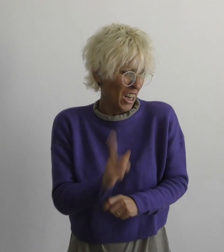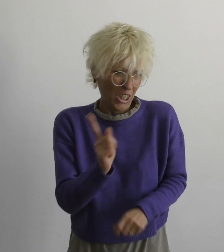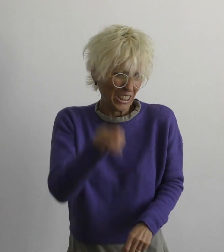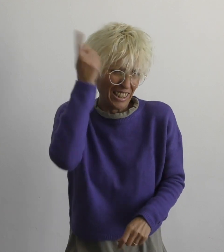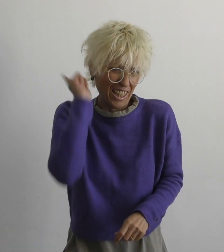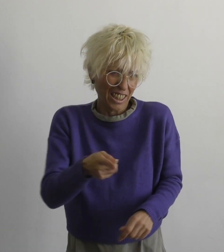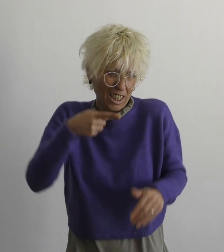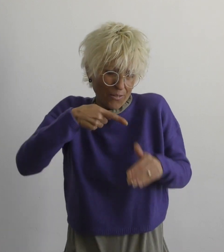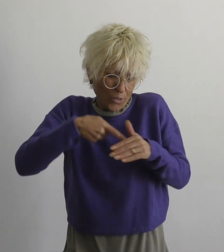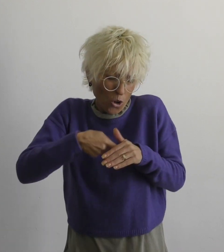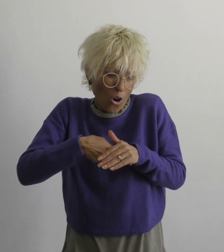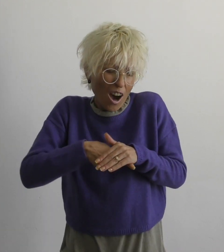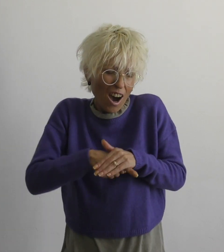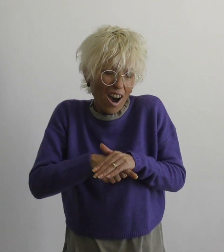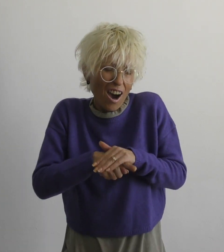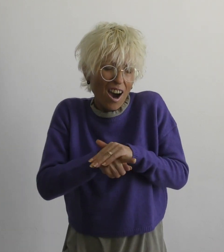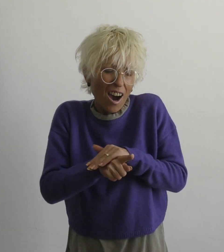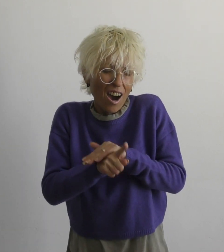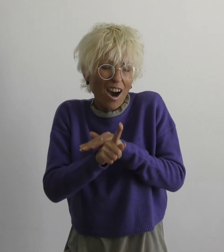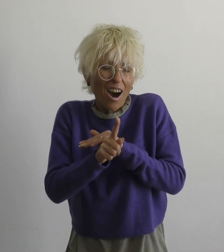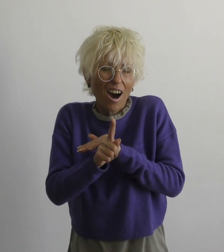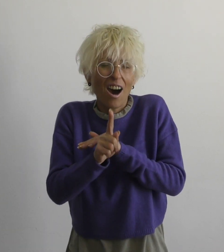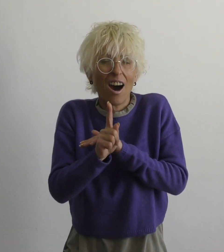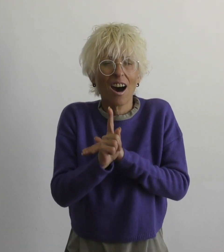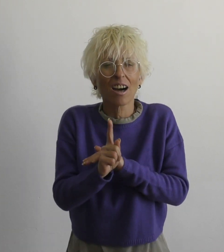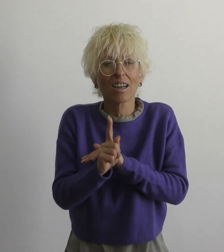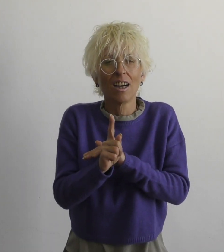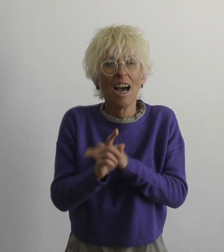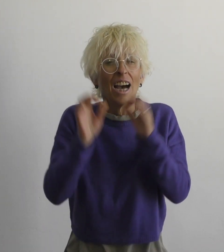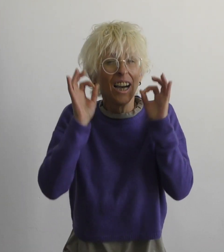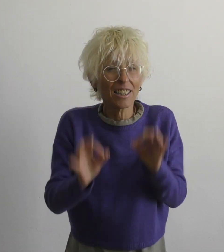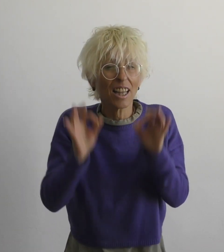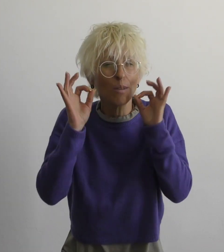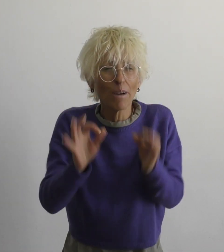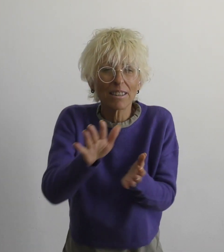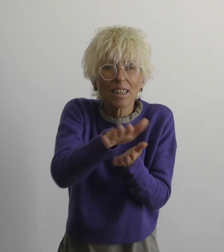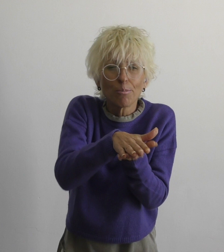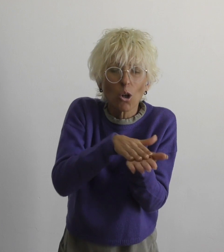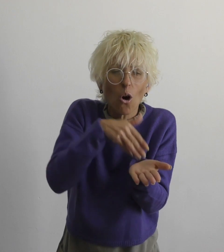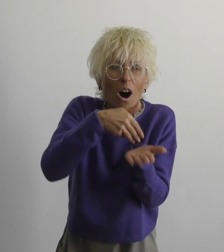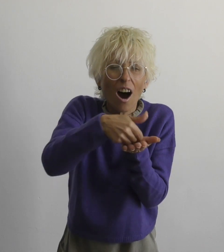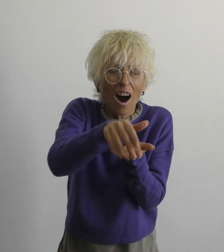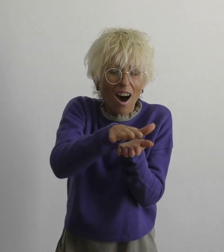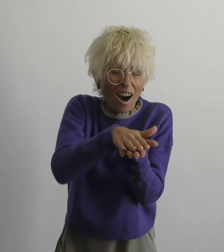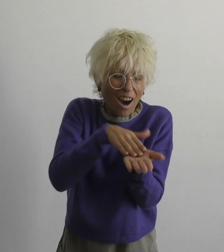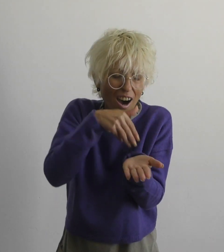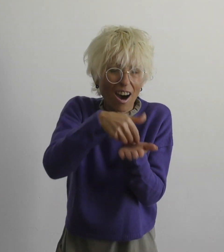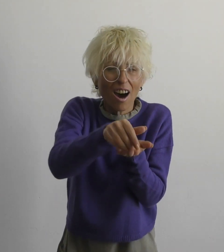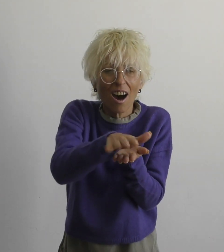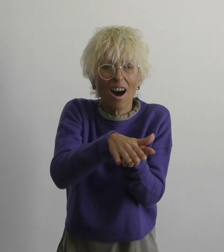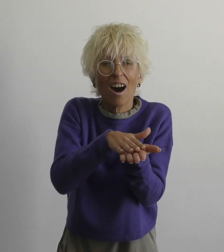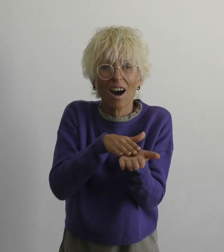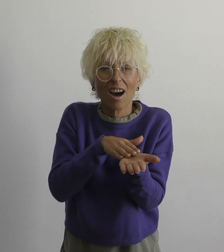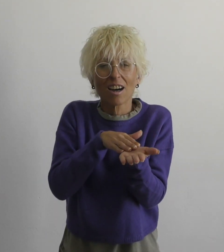No need to run To smear the truth